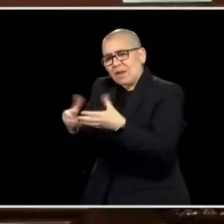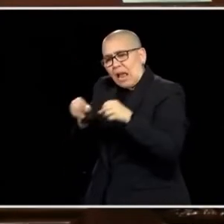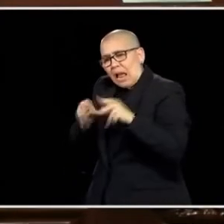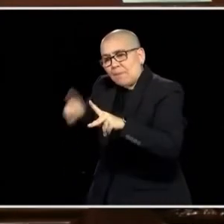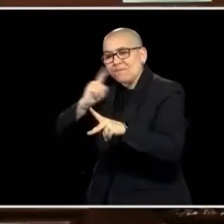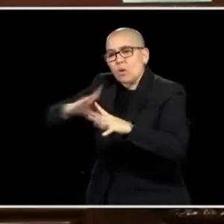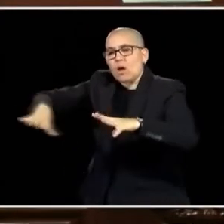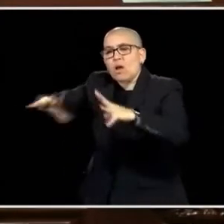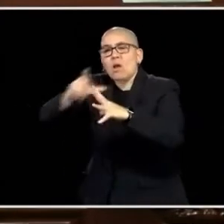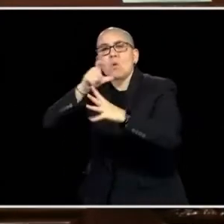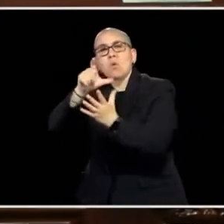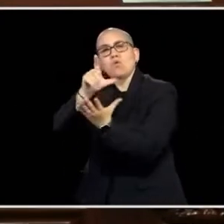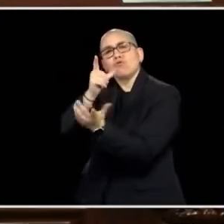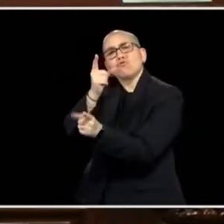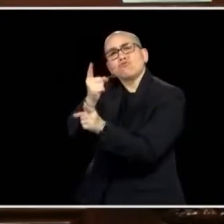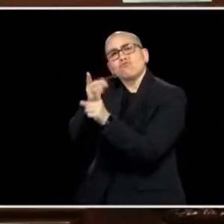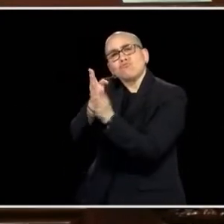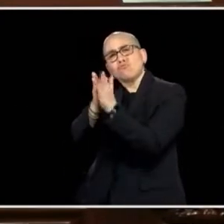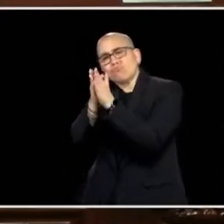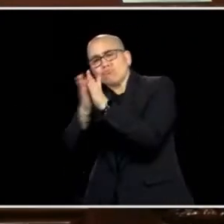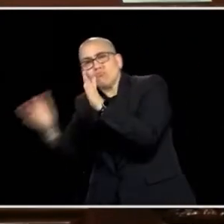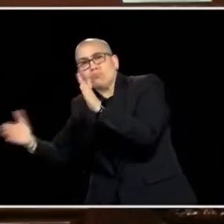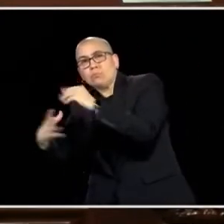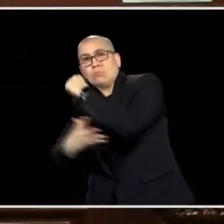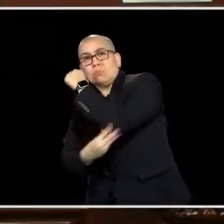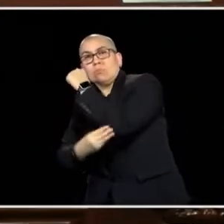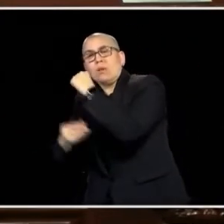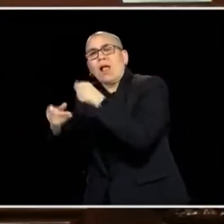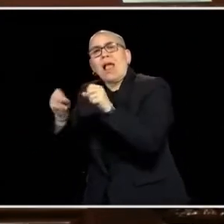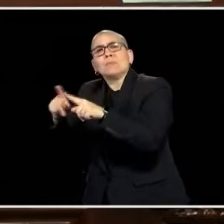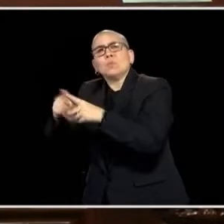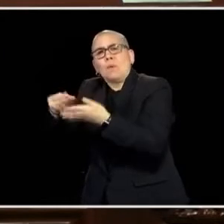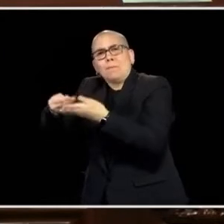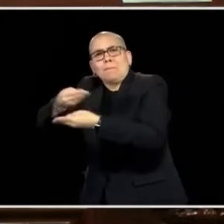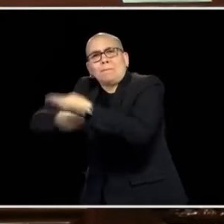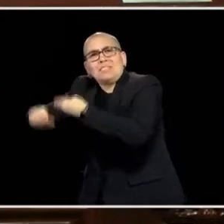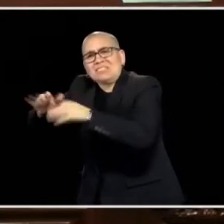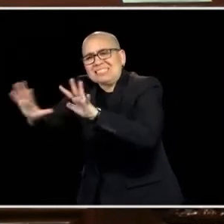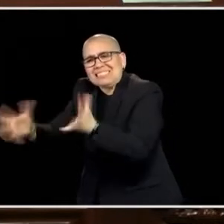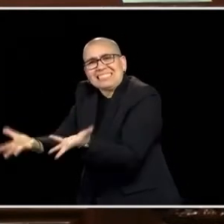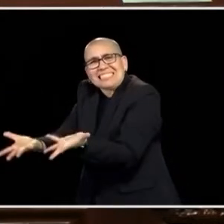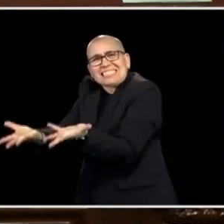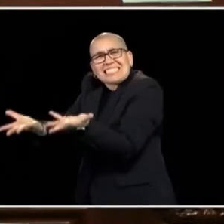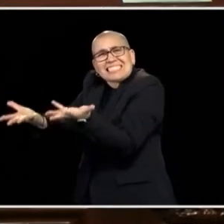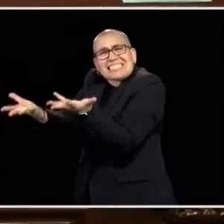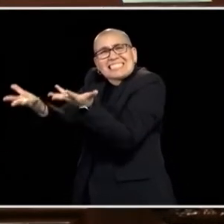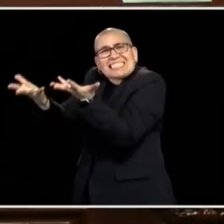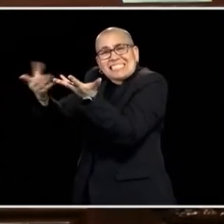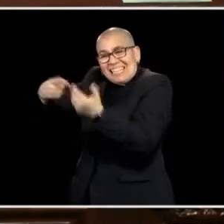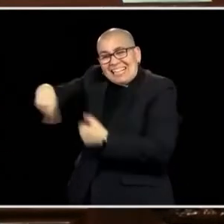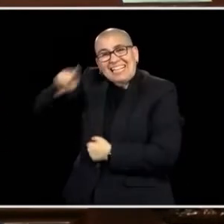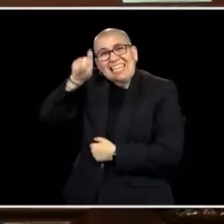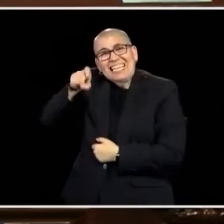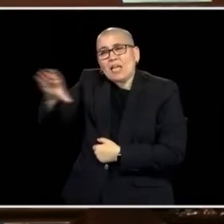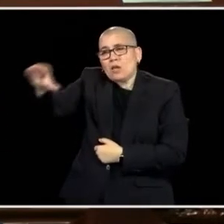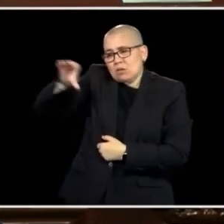AND IT CERTAINLY WON'T GROW OUR ECONOMY FROM THE IDDLE OUT. SO I ASK US, ON THIS PRESSING ISSUE, FOLKS NEED A LITTLE